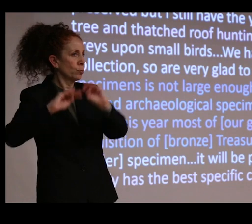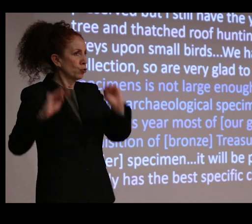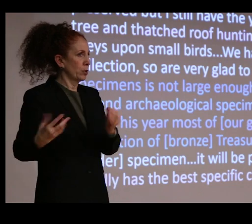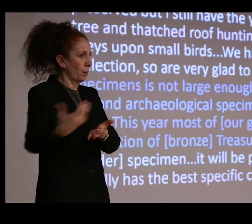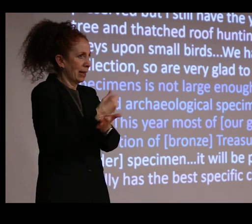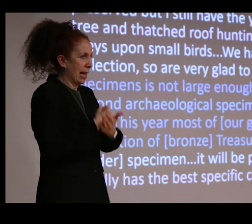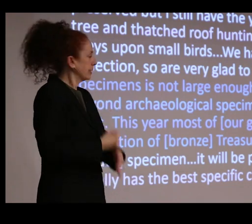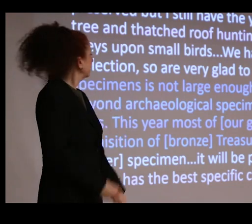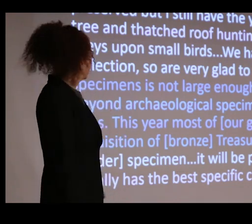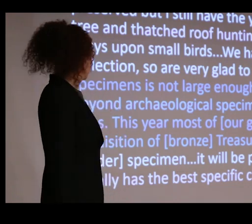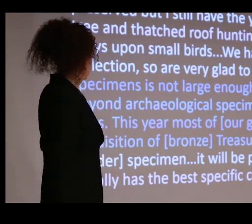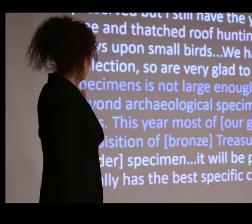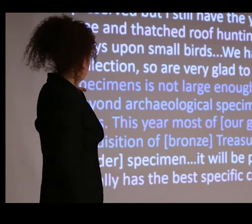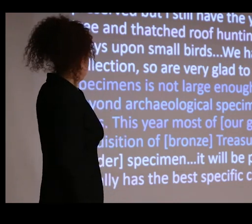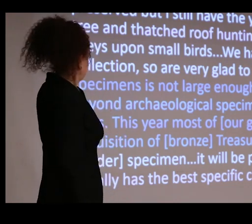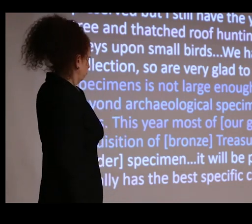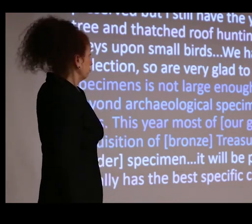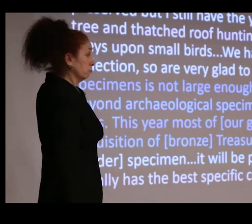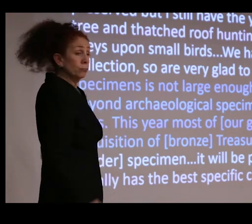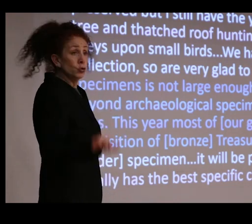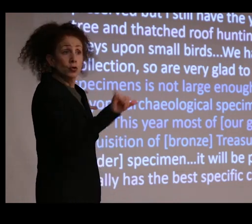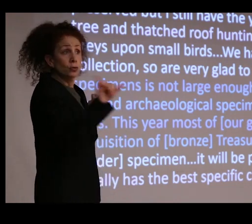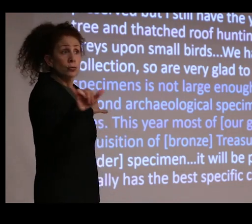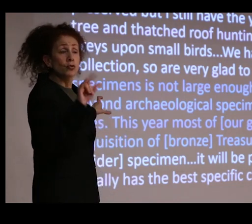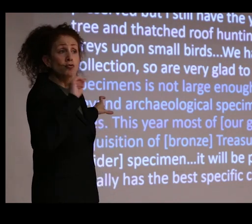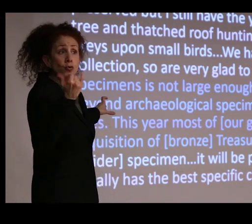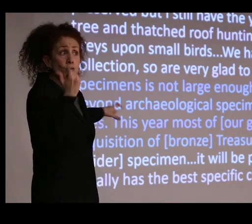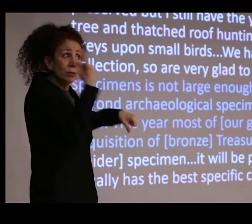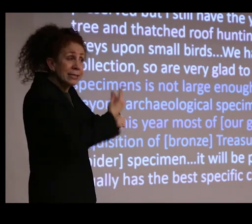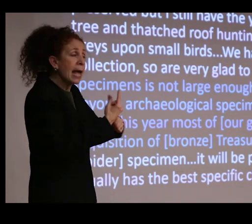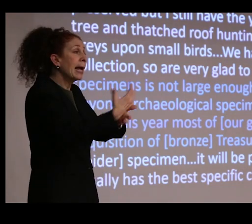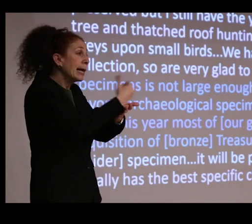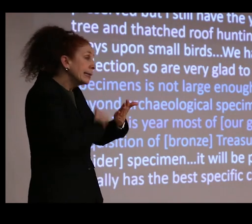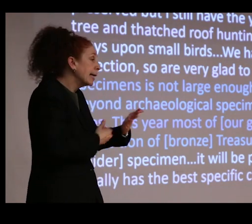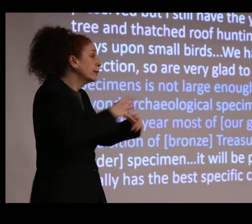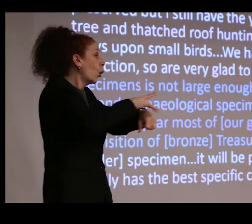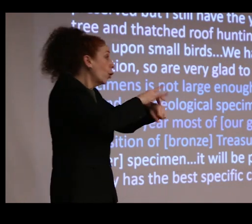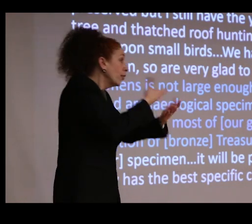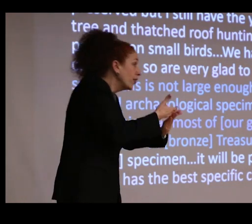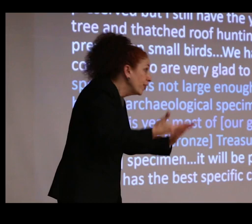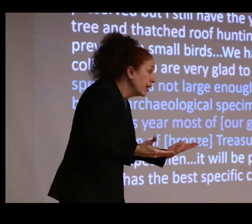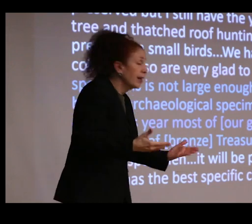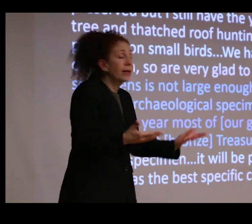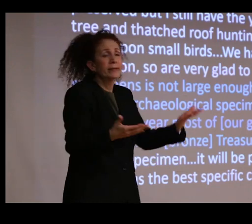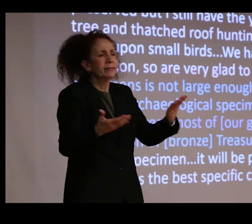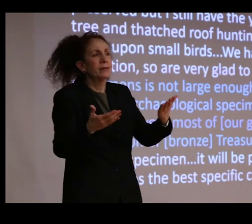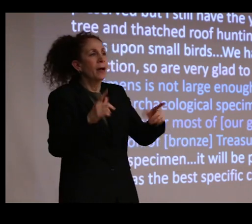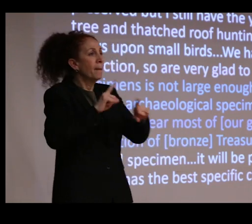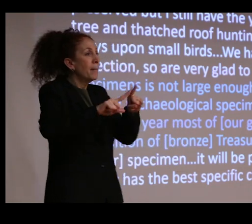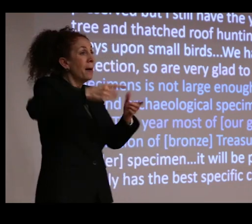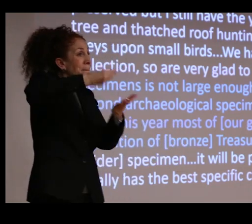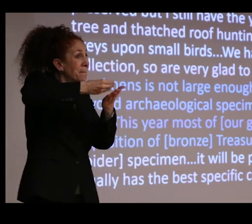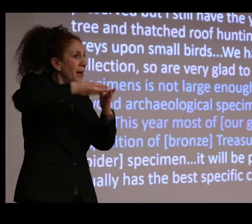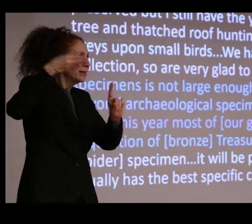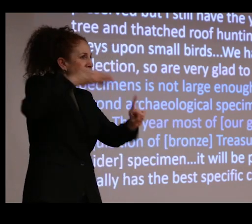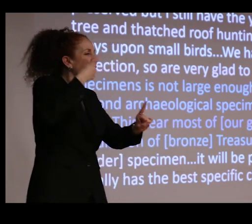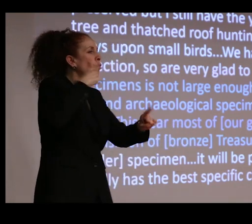And this is very true of museums today. They collect zoological things, archaeological ones. But the money is for archaeological things.